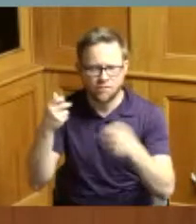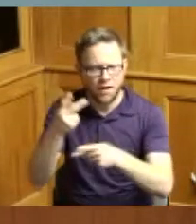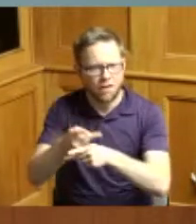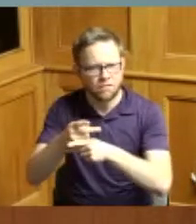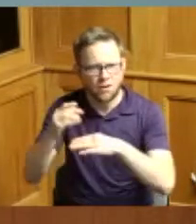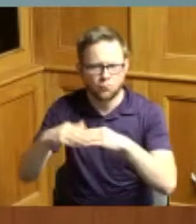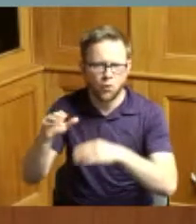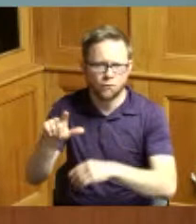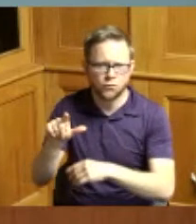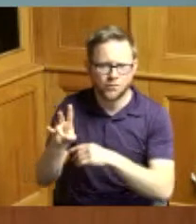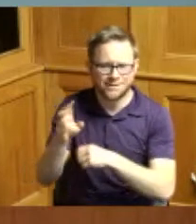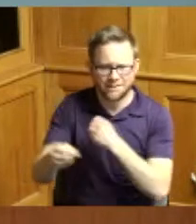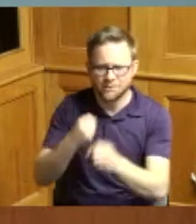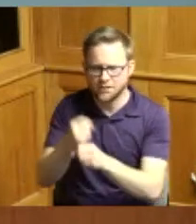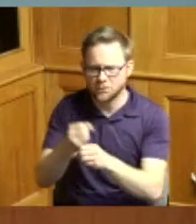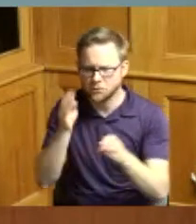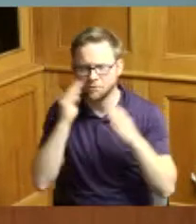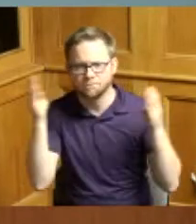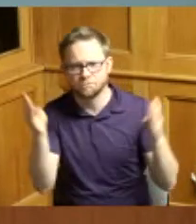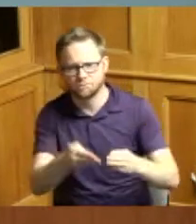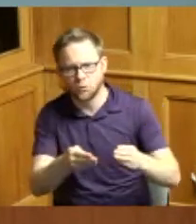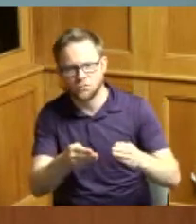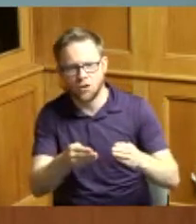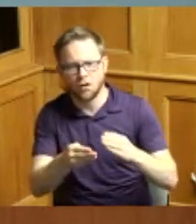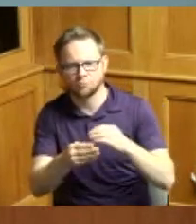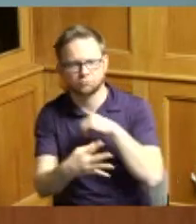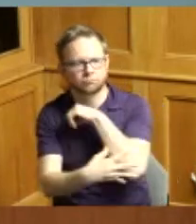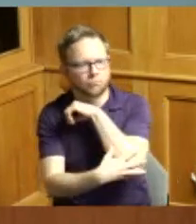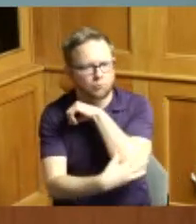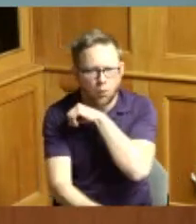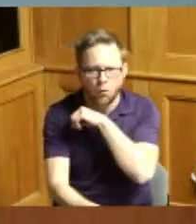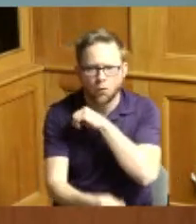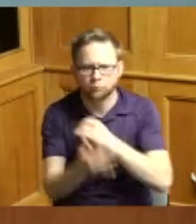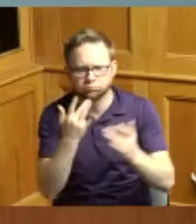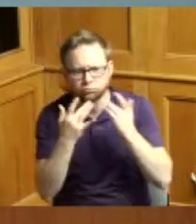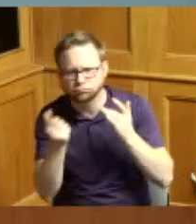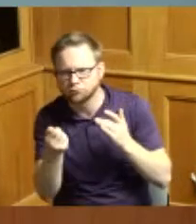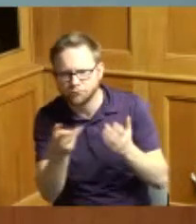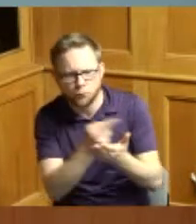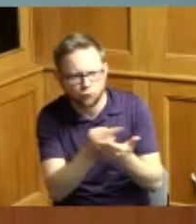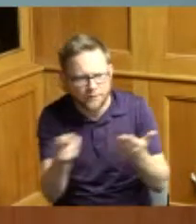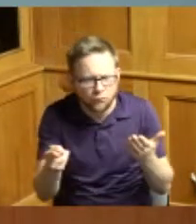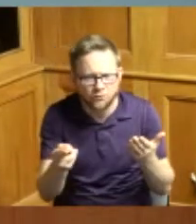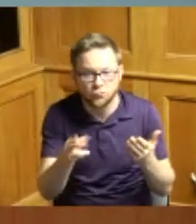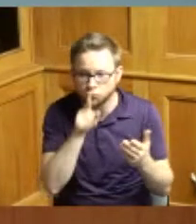a focus on serving underserved populations with a concerted focus on diversity and inclusion and